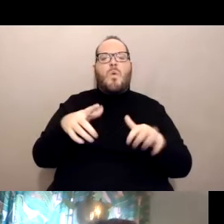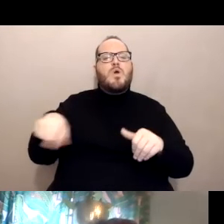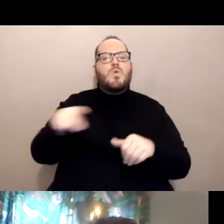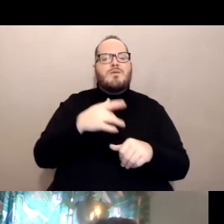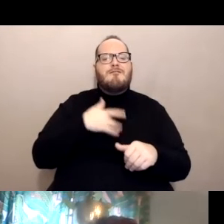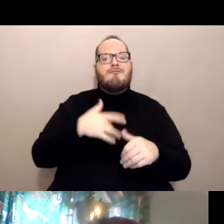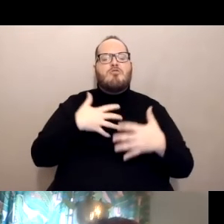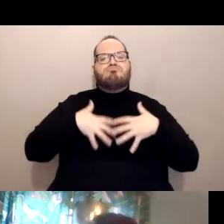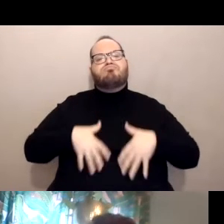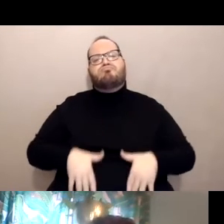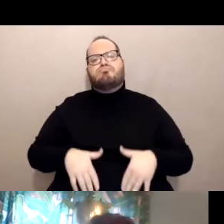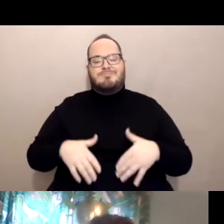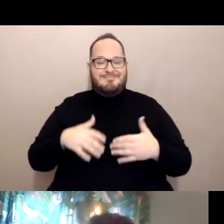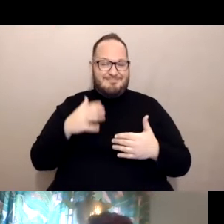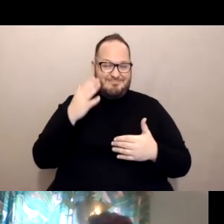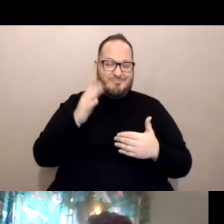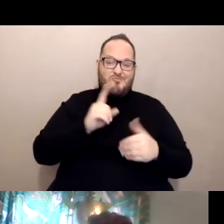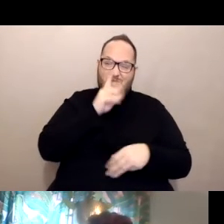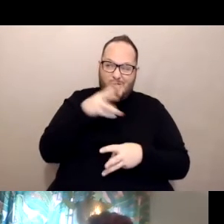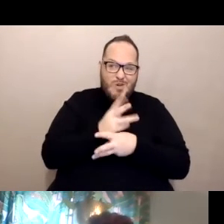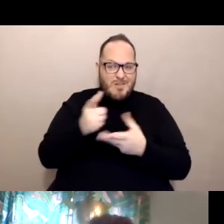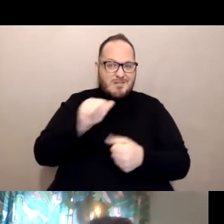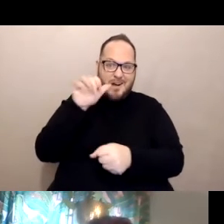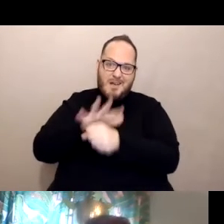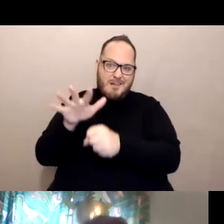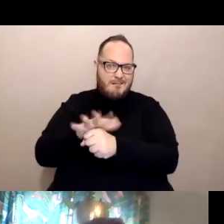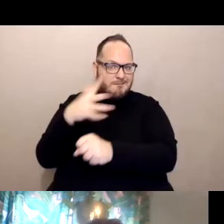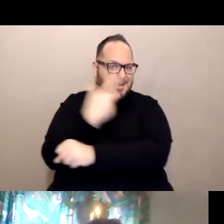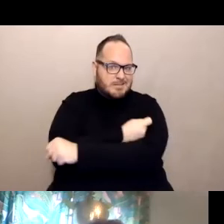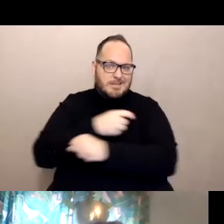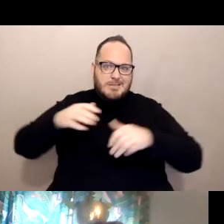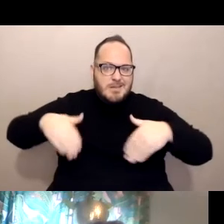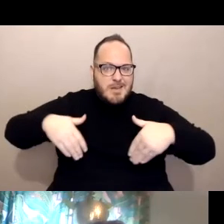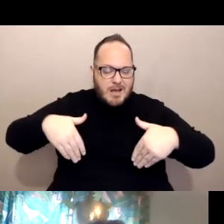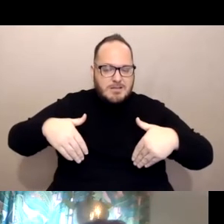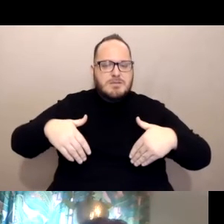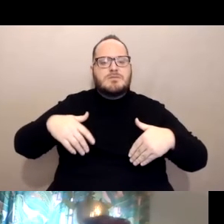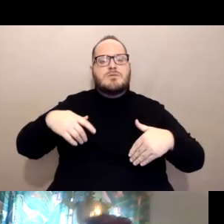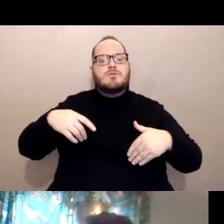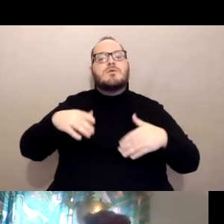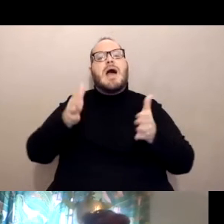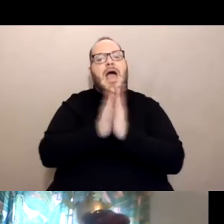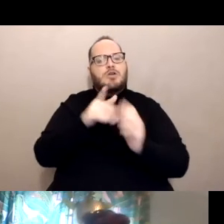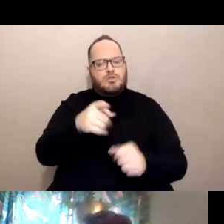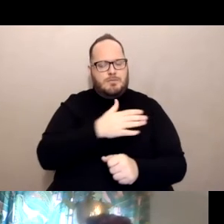for everyone who wants it right now at this time. So it's asking you to be patient, but do not give up.